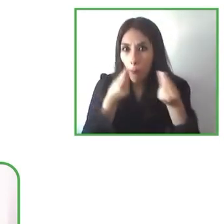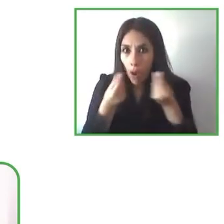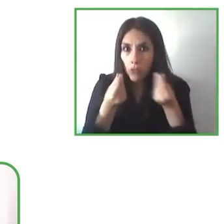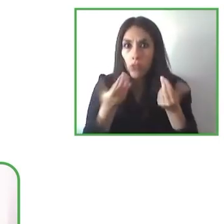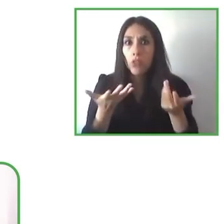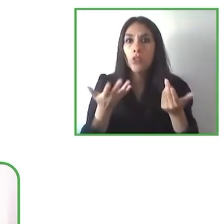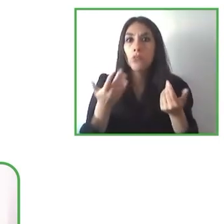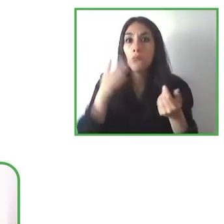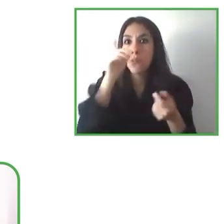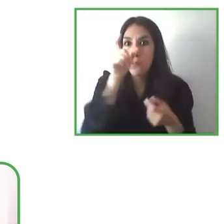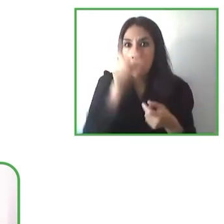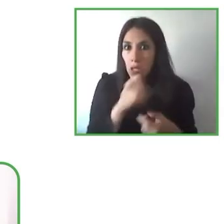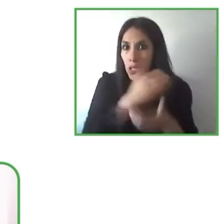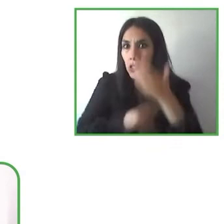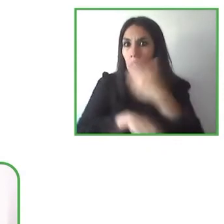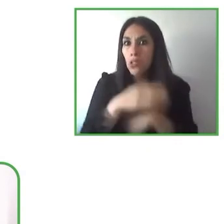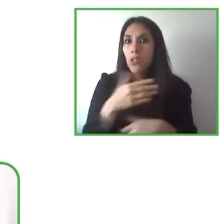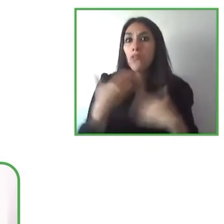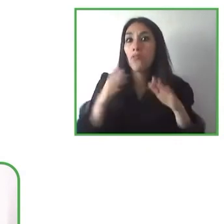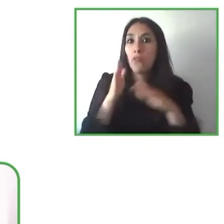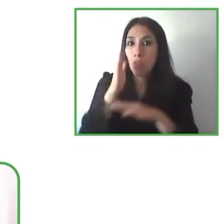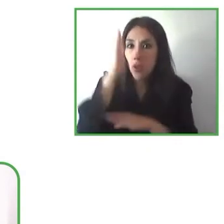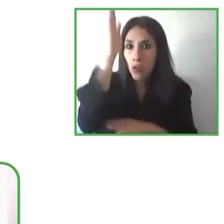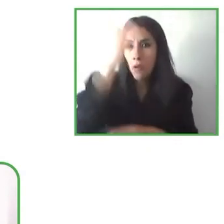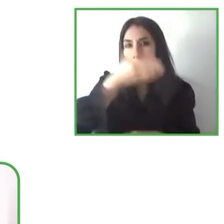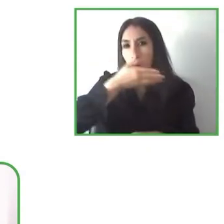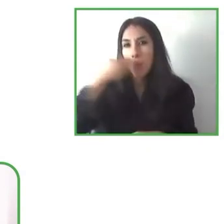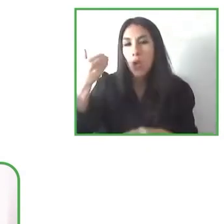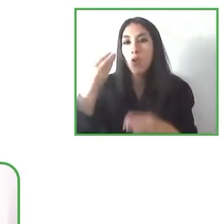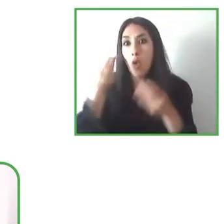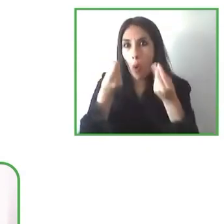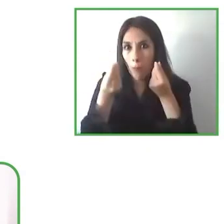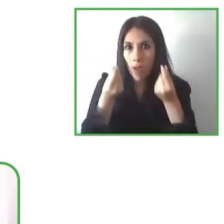and then they also improve the quality of life of much more people